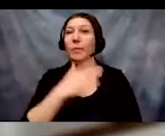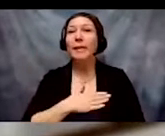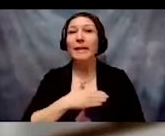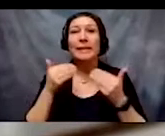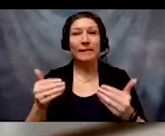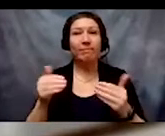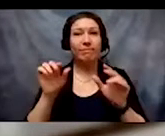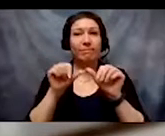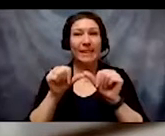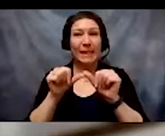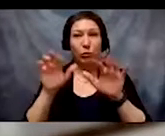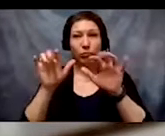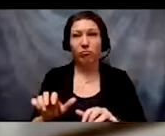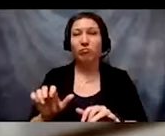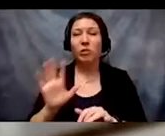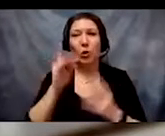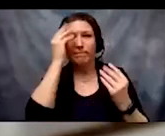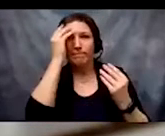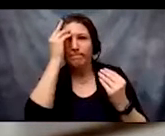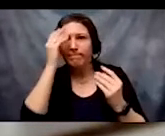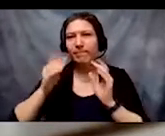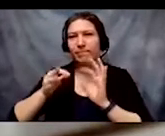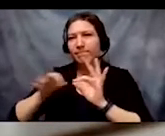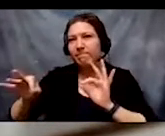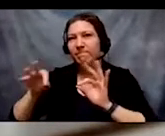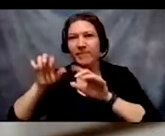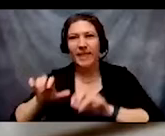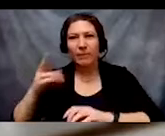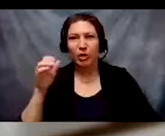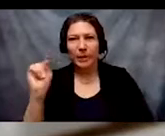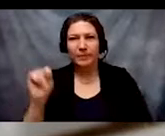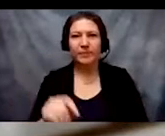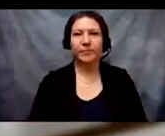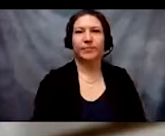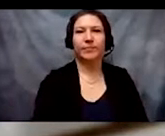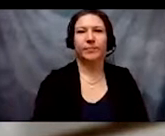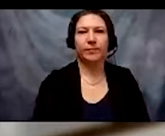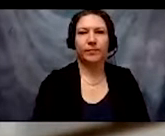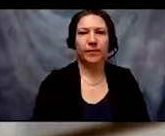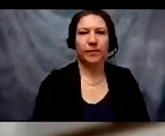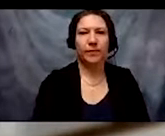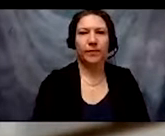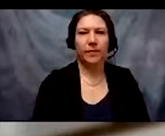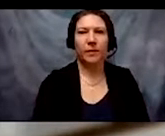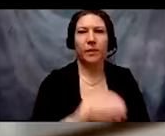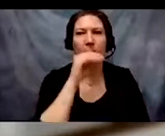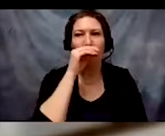your reflections and summaries. They discussed the first situation for a while. Nepotism should be